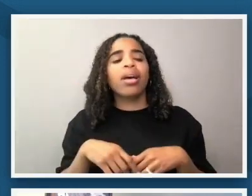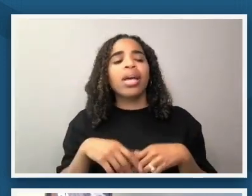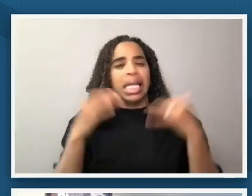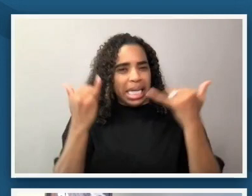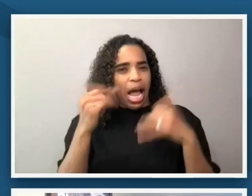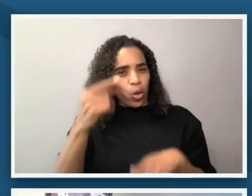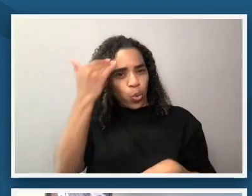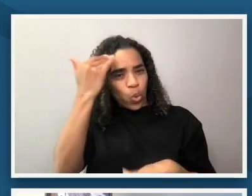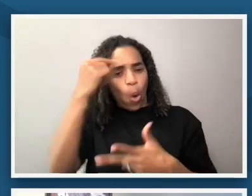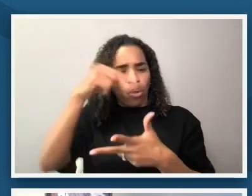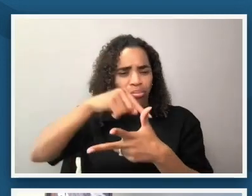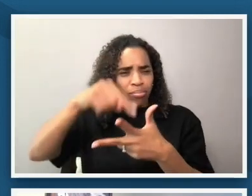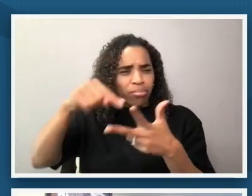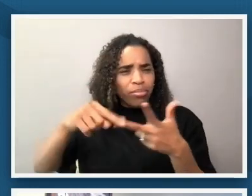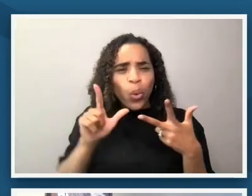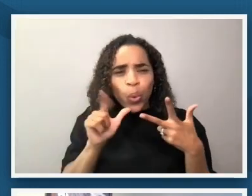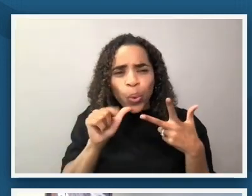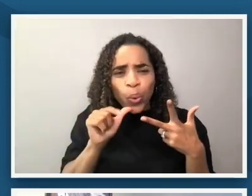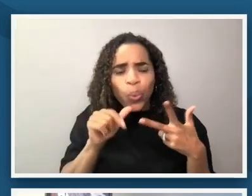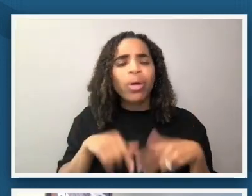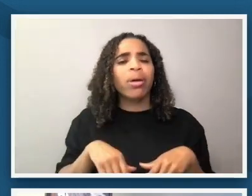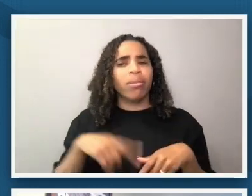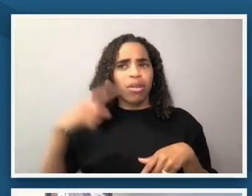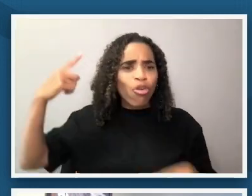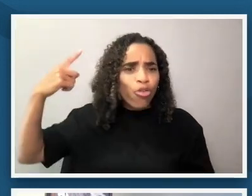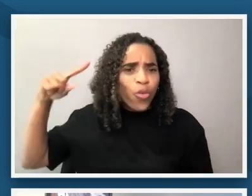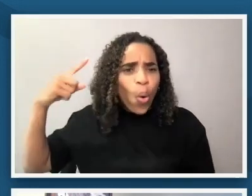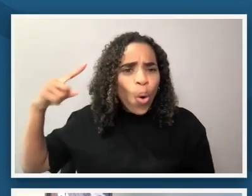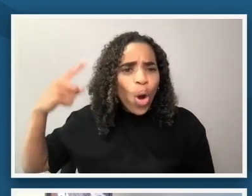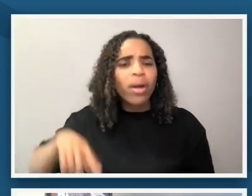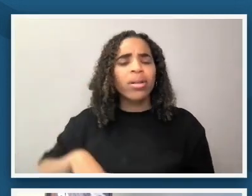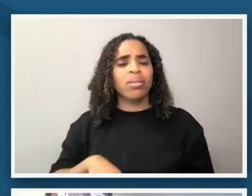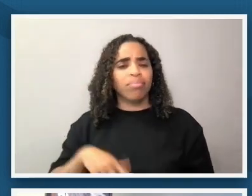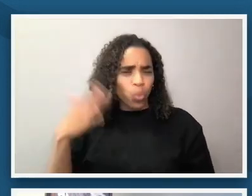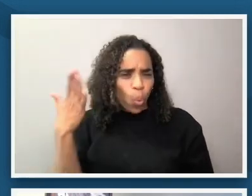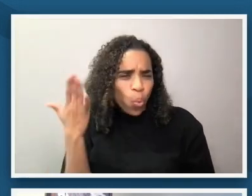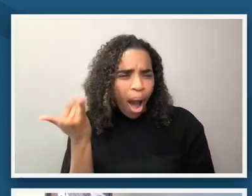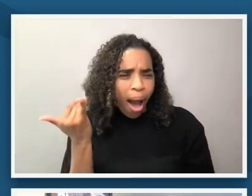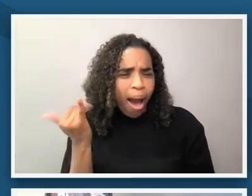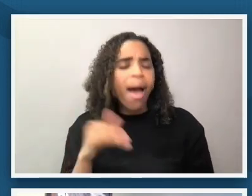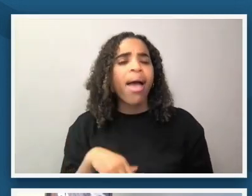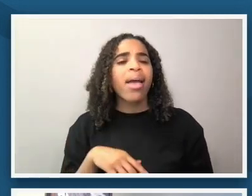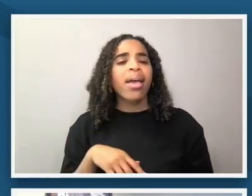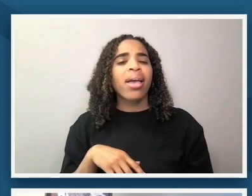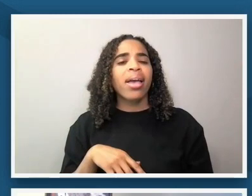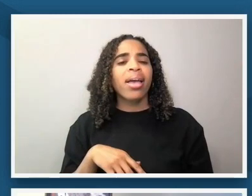looking that we were doing